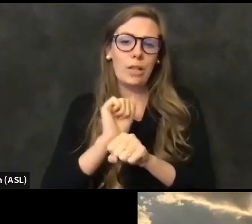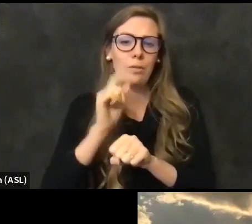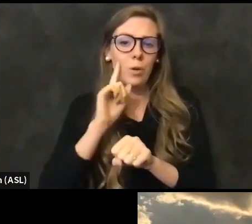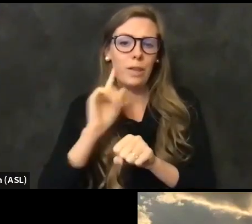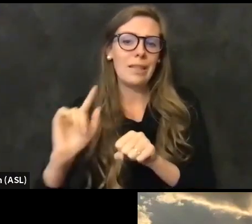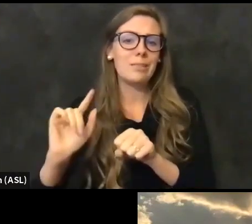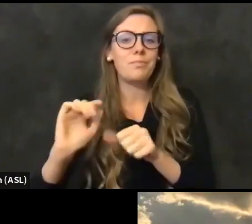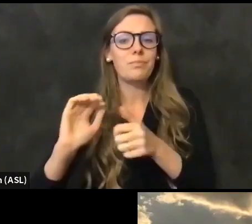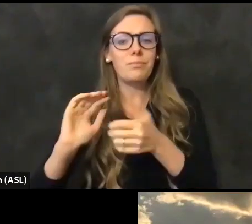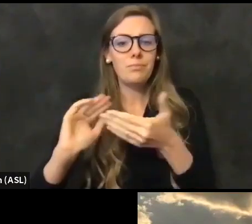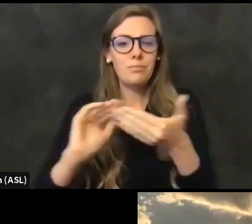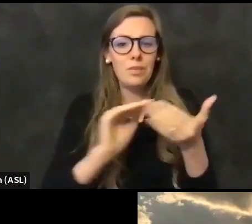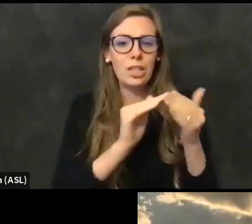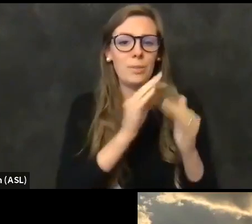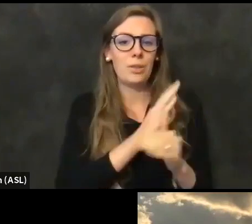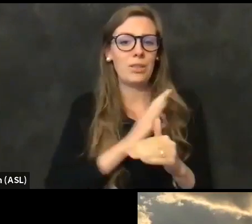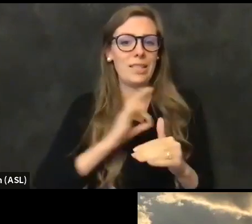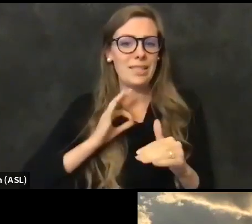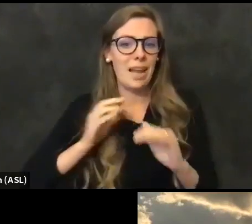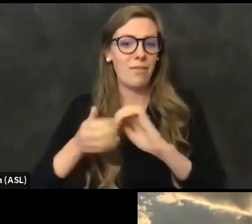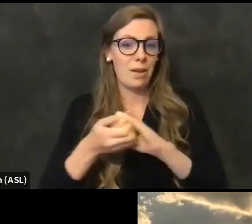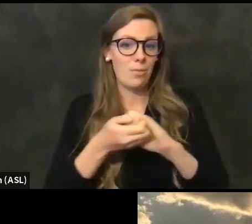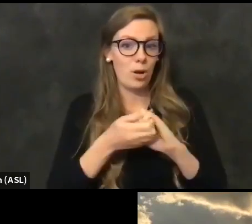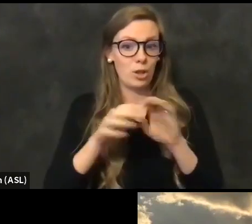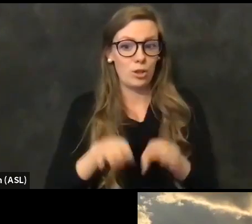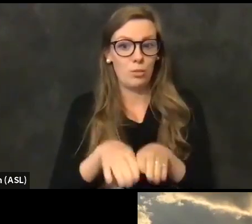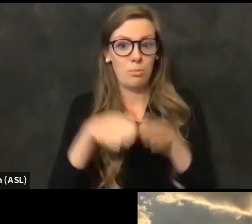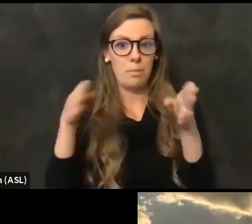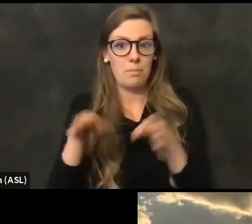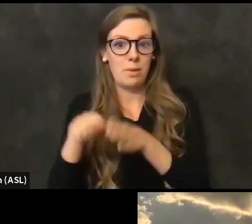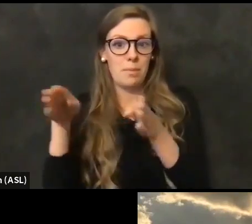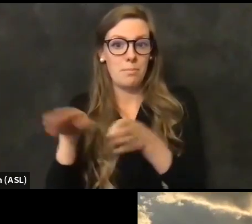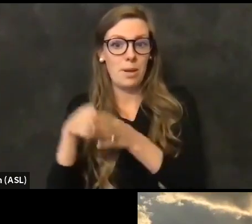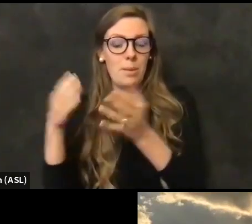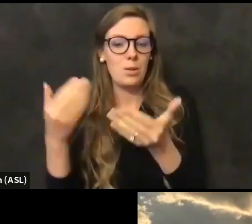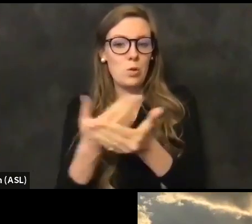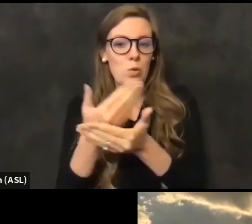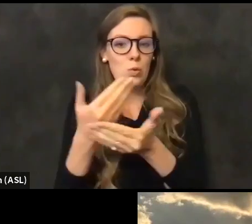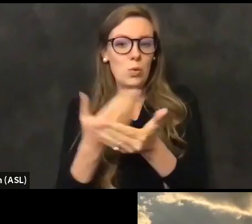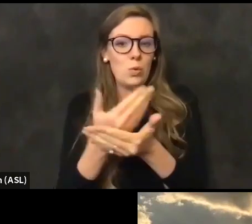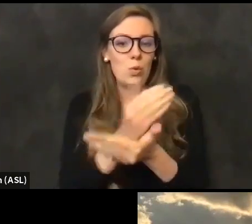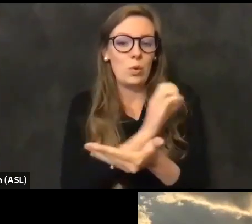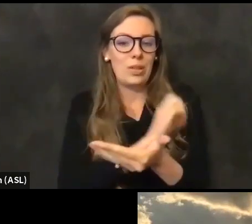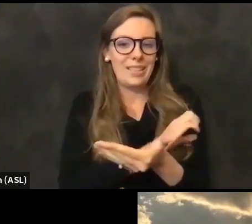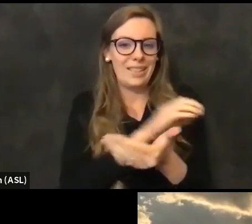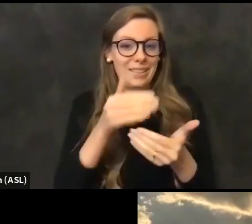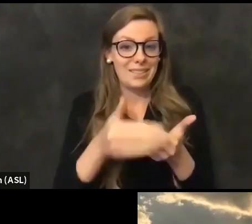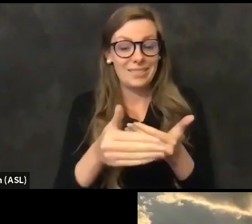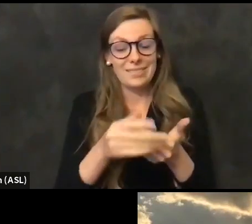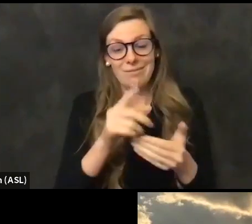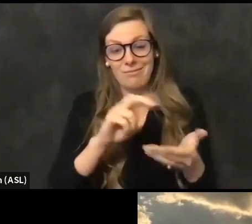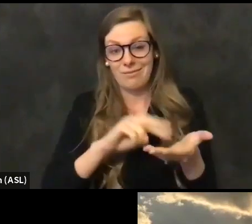up these clinics across the county in a matter of weeks. And it's also a testament to what you, the residents of Sonoma County, are doing in